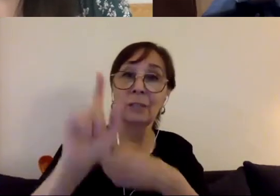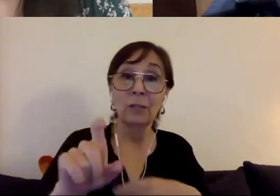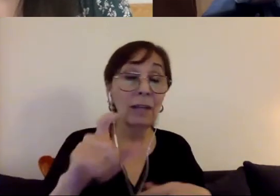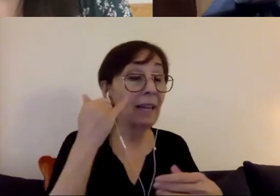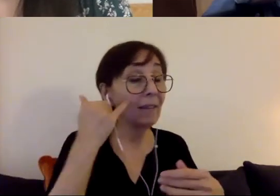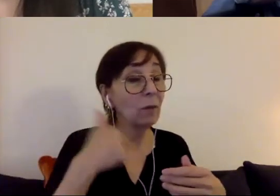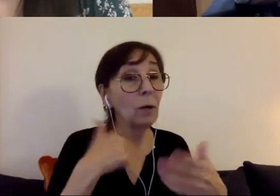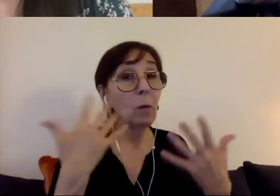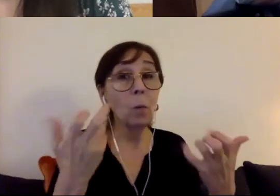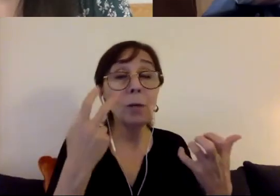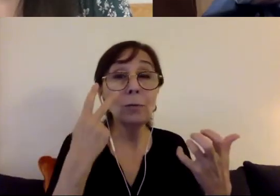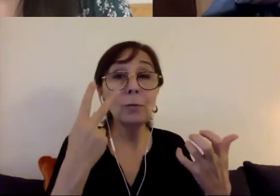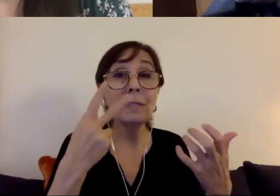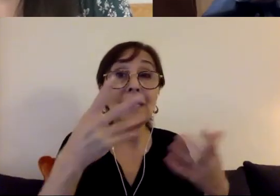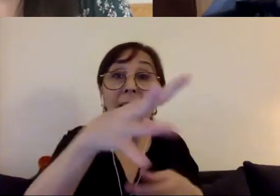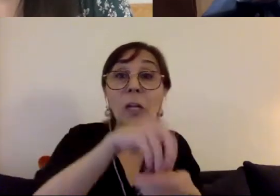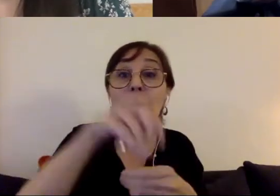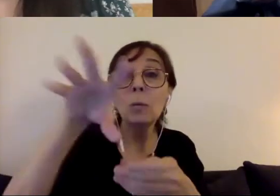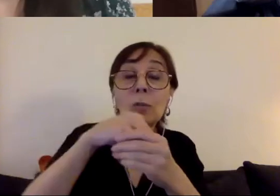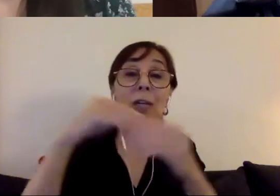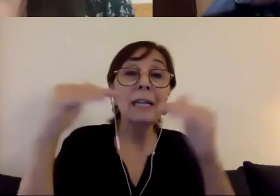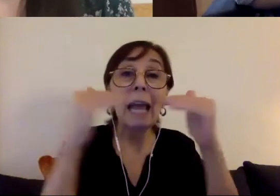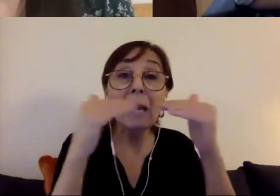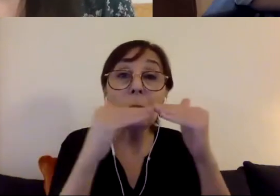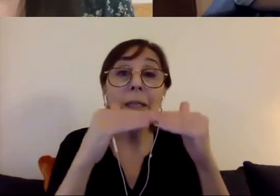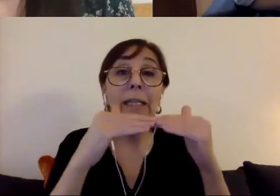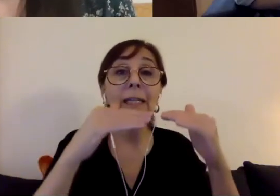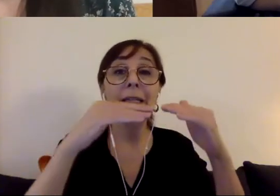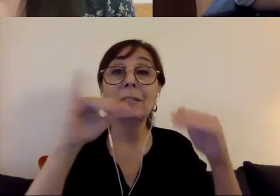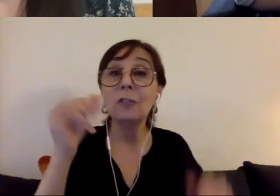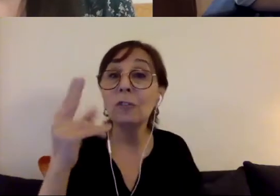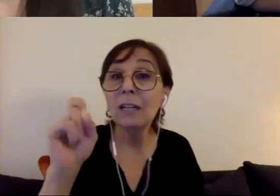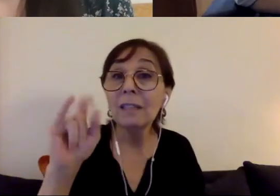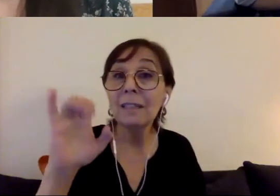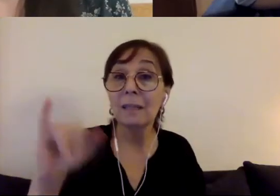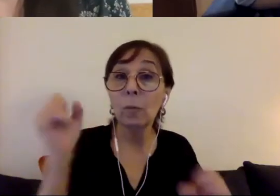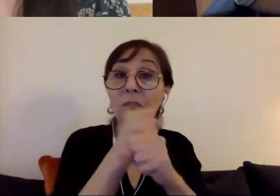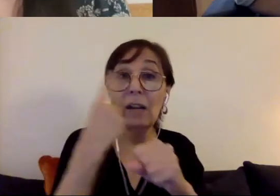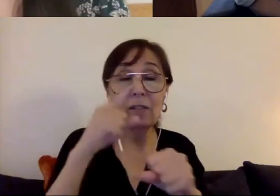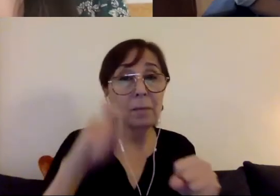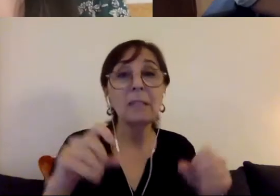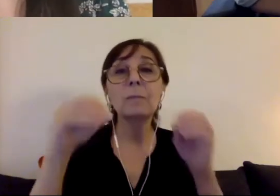inclusion, equity, justice that we are fighting for.